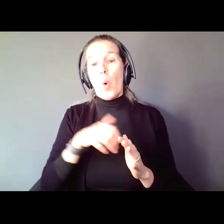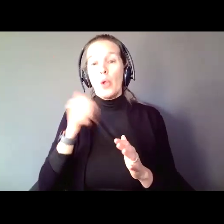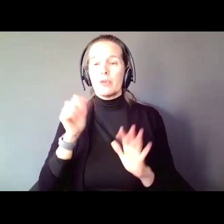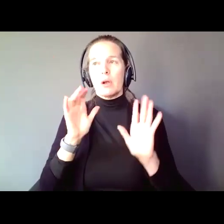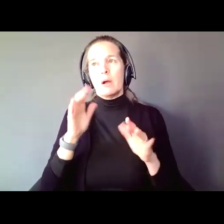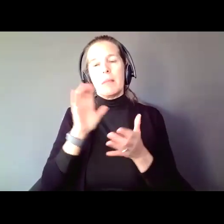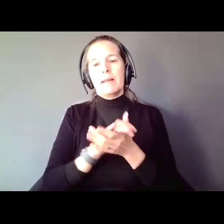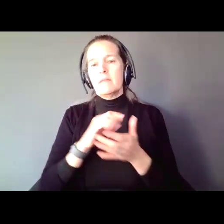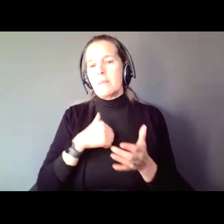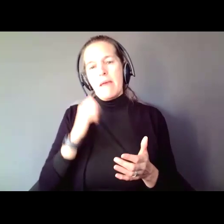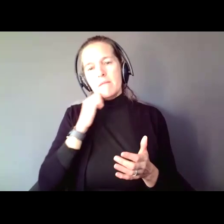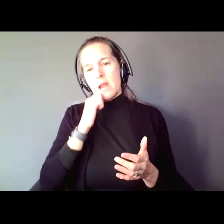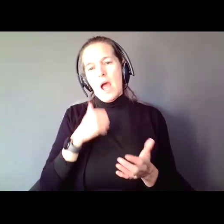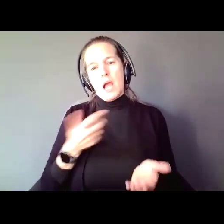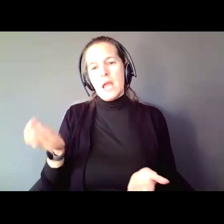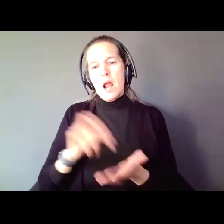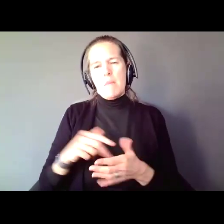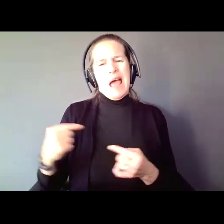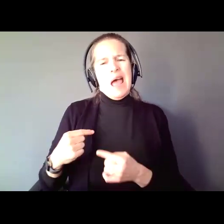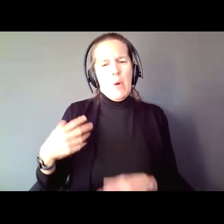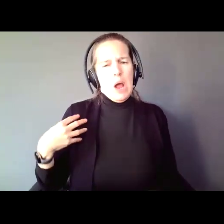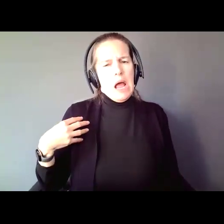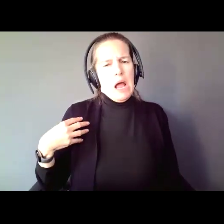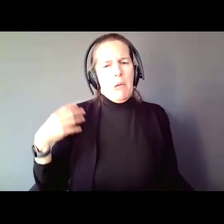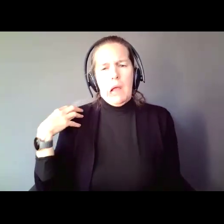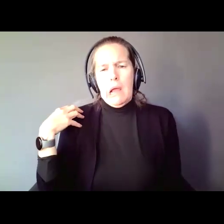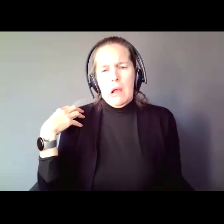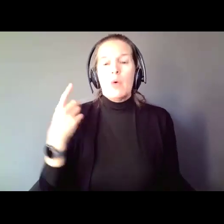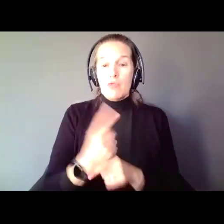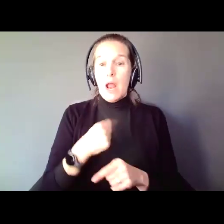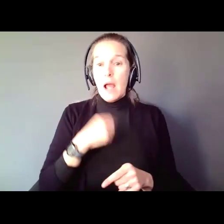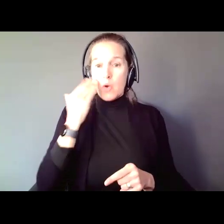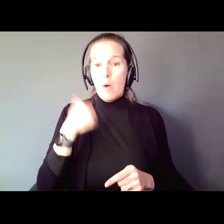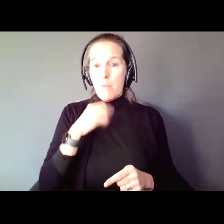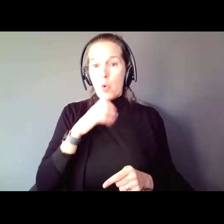else aches and pains, I know we are getting older, but what the National Council on Disability found,